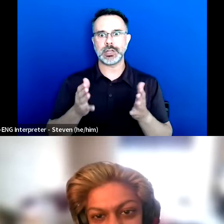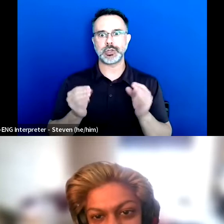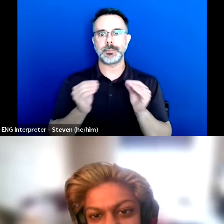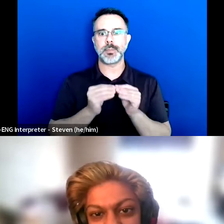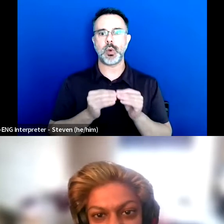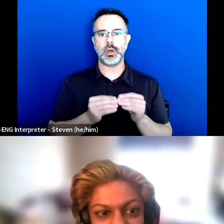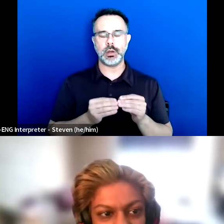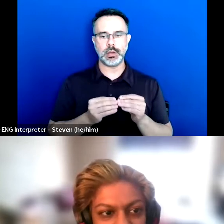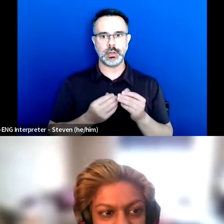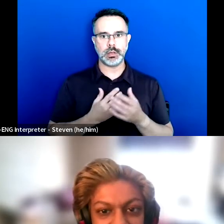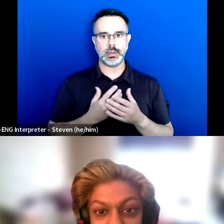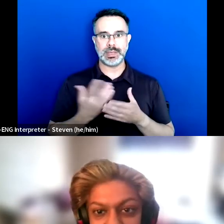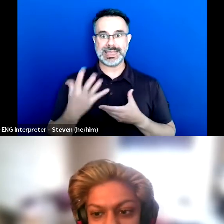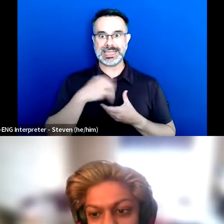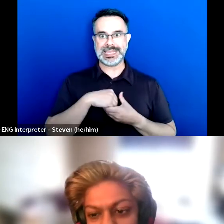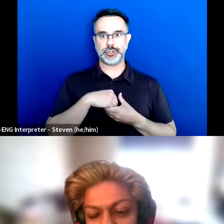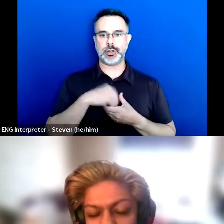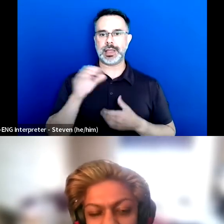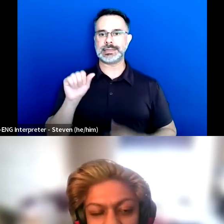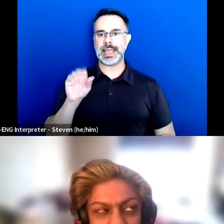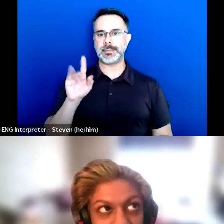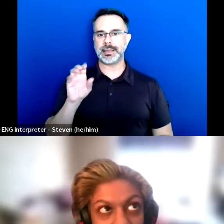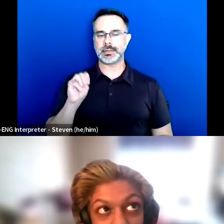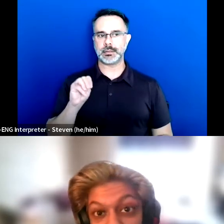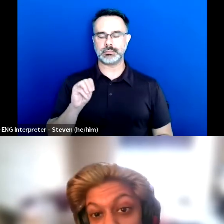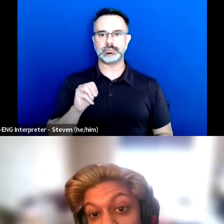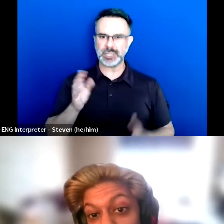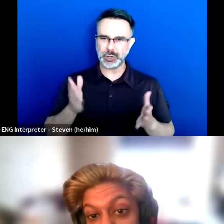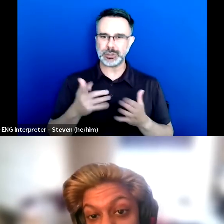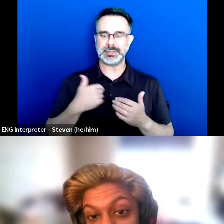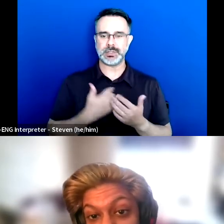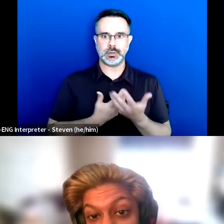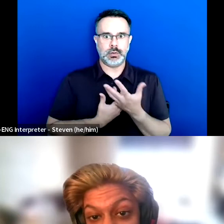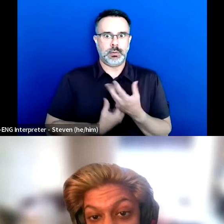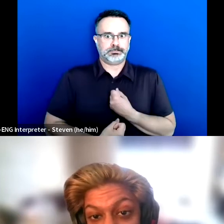and to hide things, and to keep it a secret. And it really impacted my self-esteem.